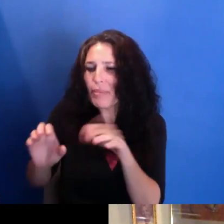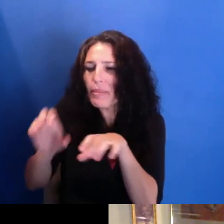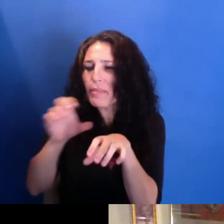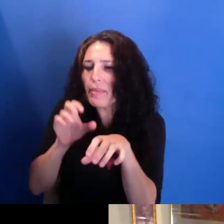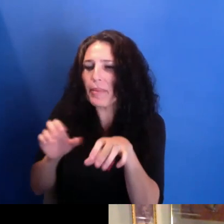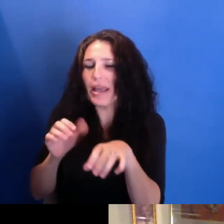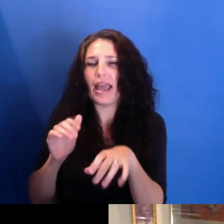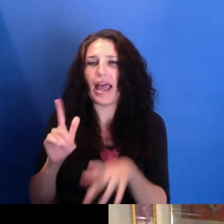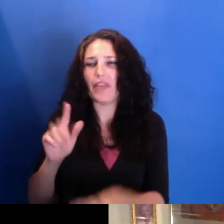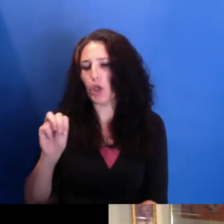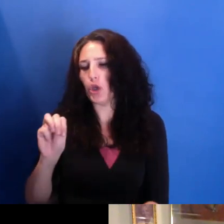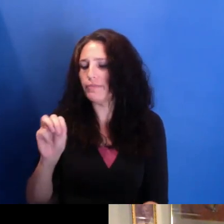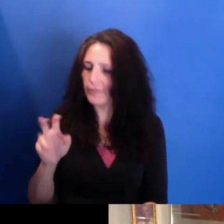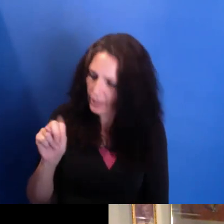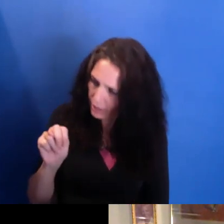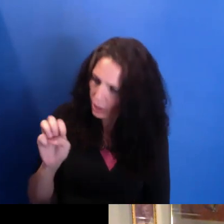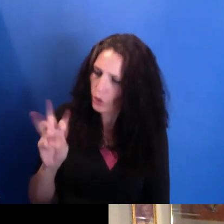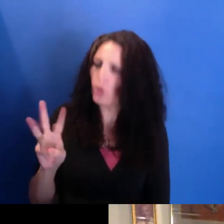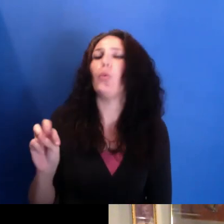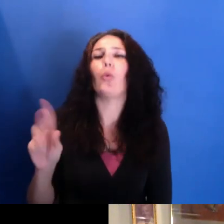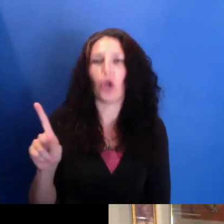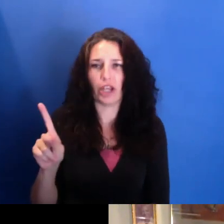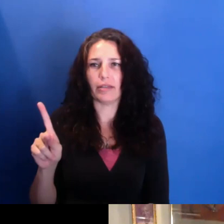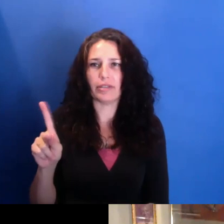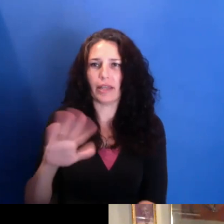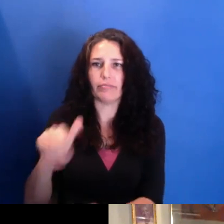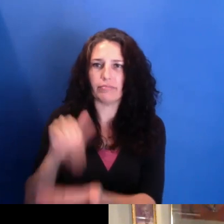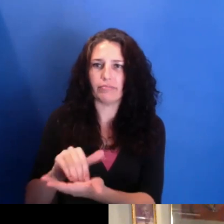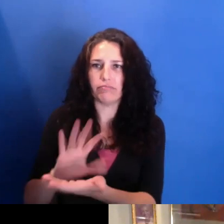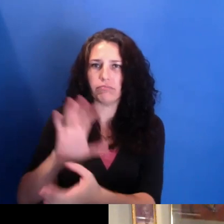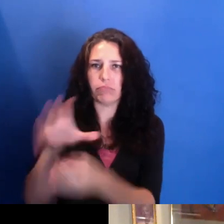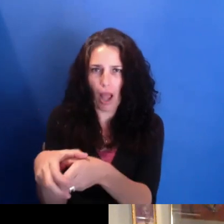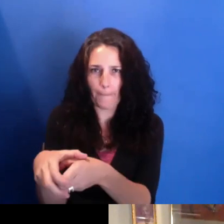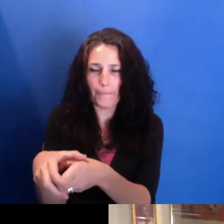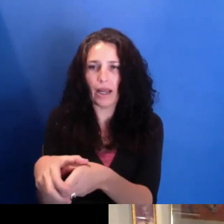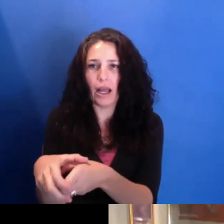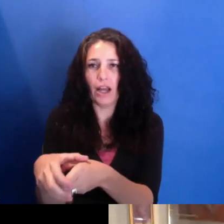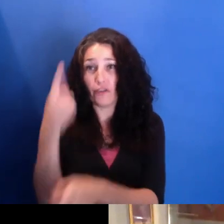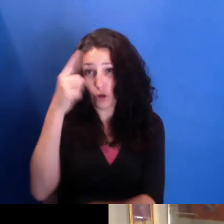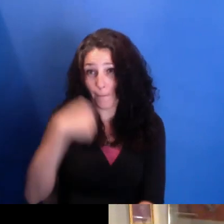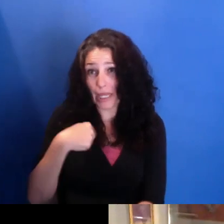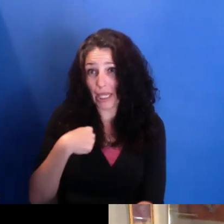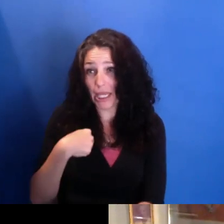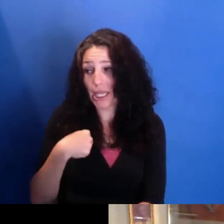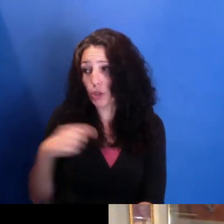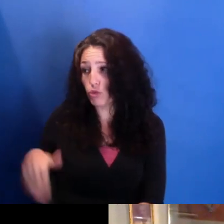And for me it was a cultural hub. Growing up, I would-- this is where I took all my instrument lessons,